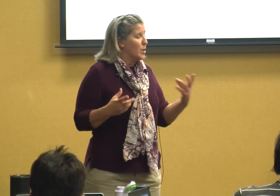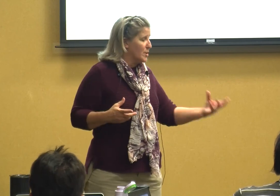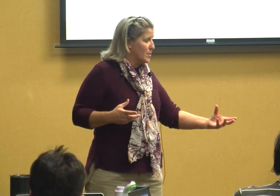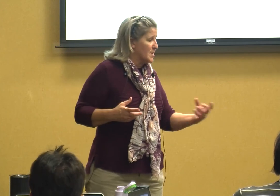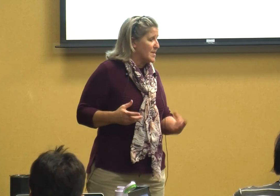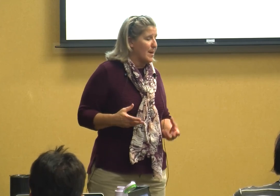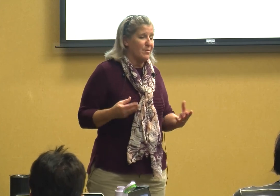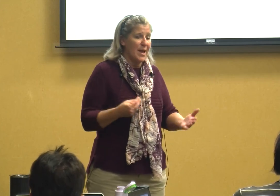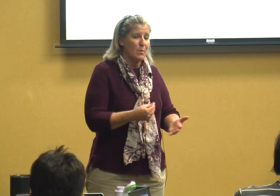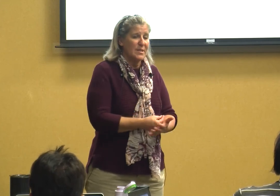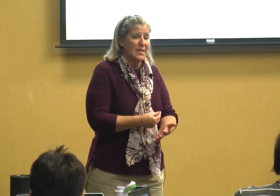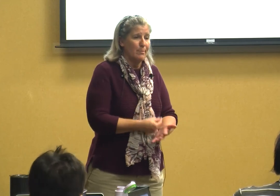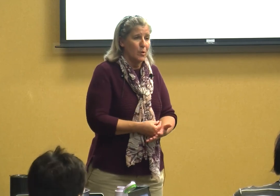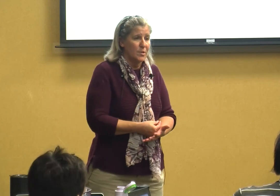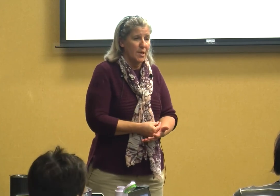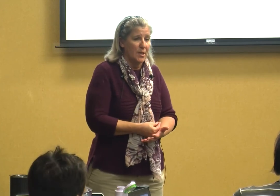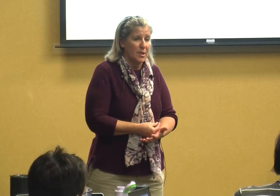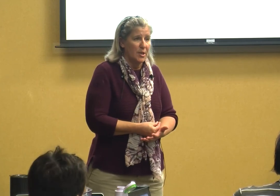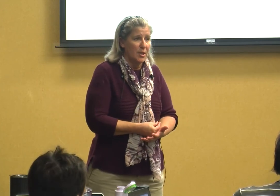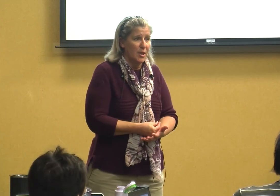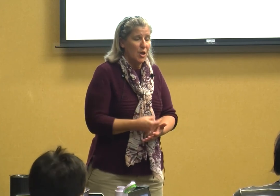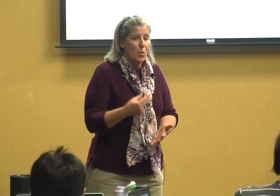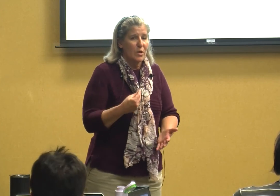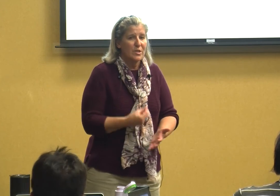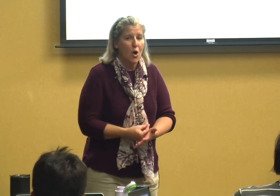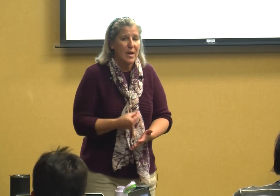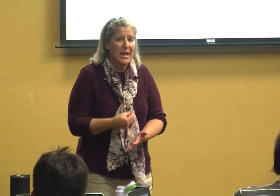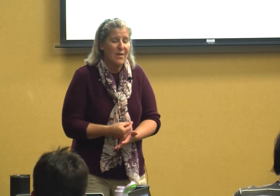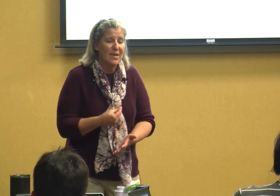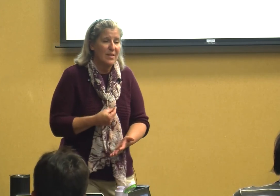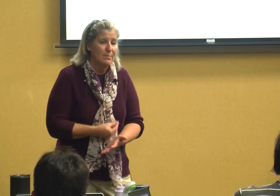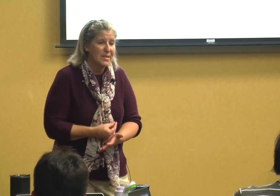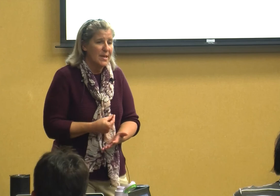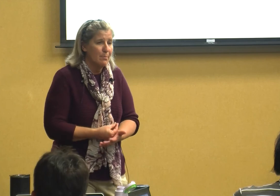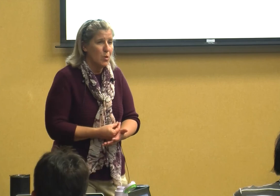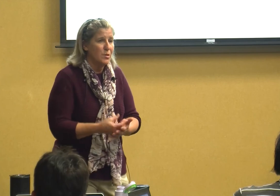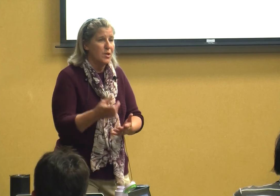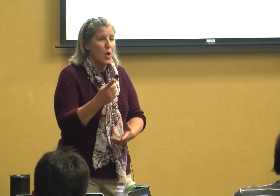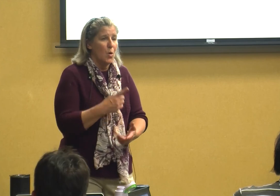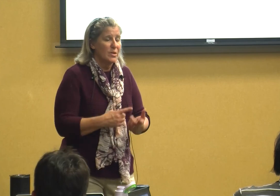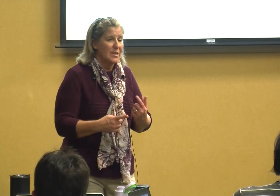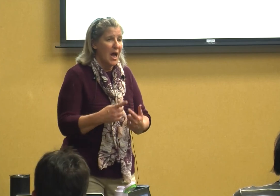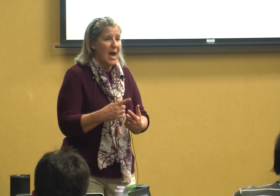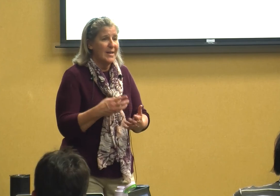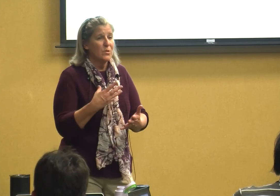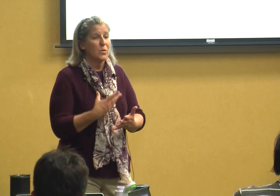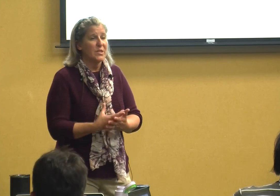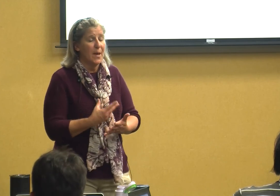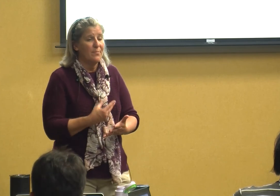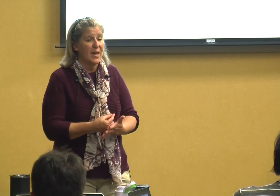going to do the same thing with symbols we will start giving them symbols or signs or something